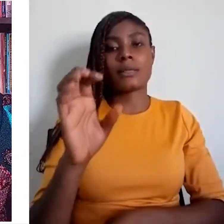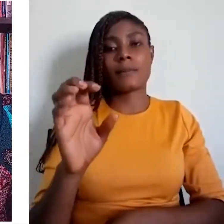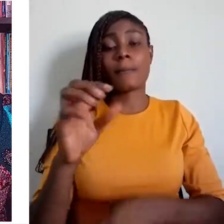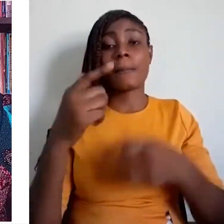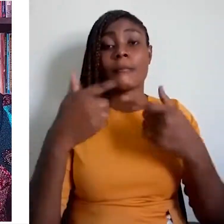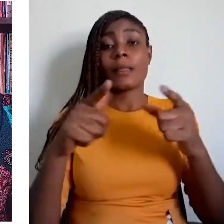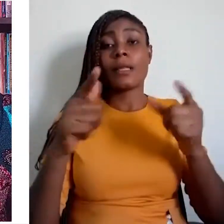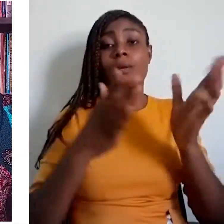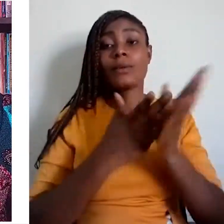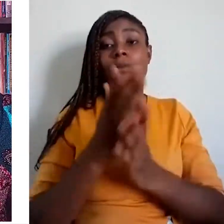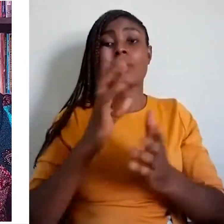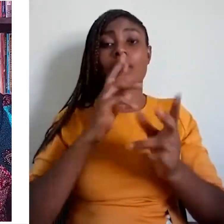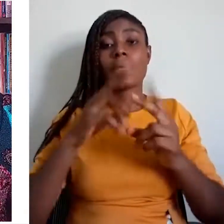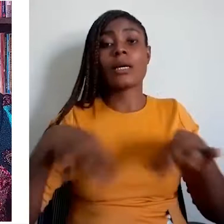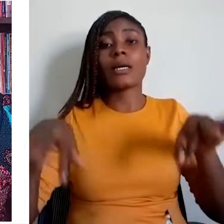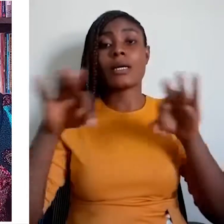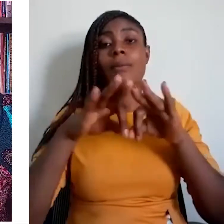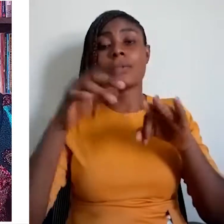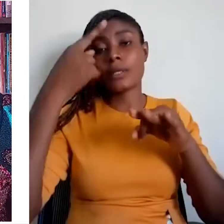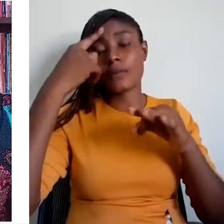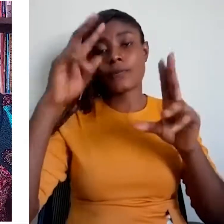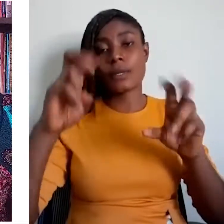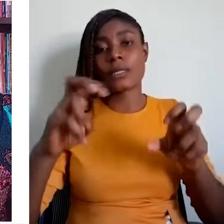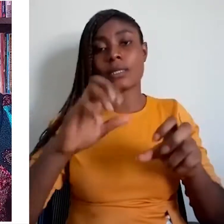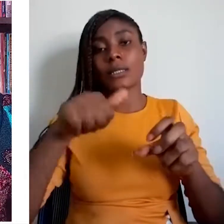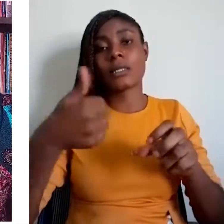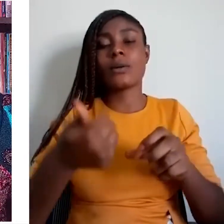all spoken mostly in their different geo-political zones.